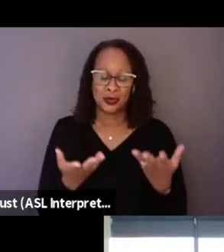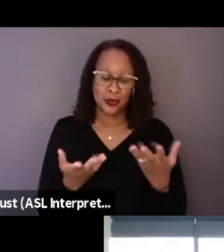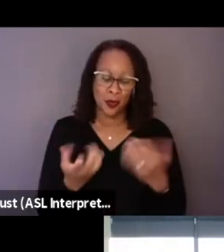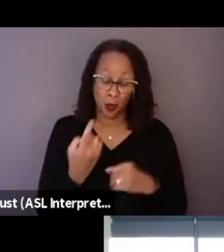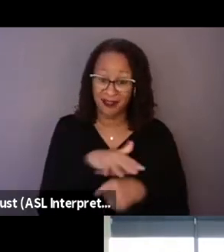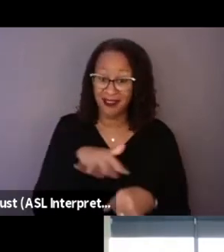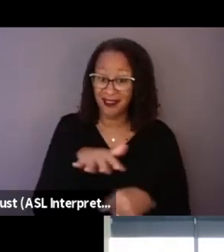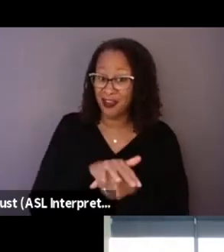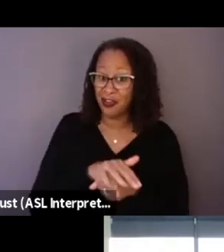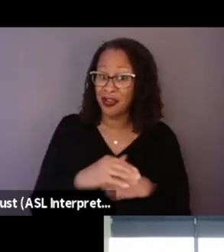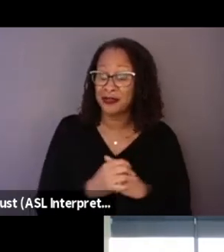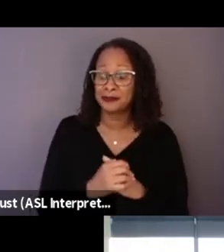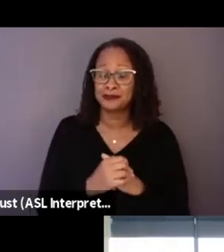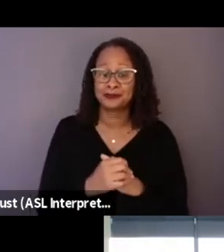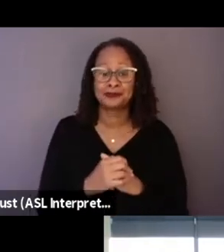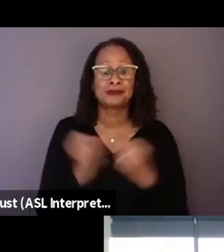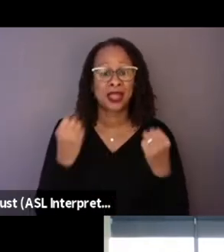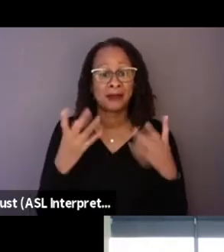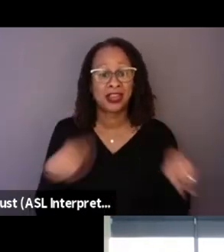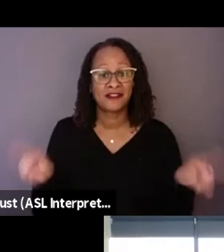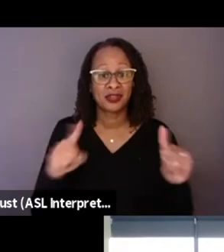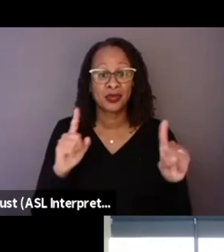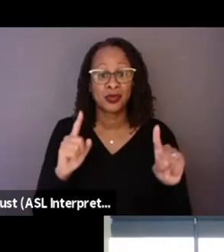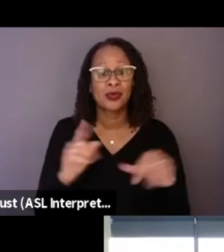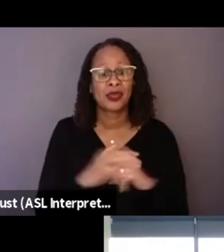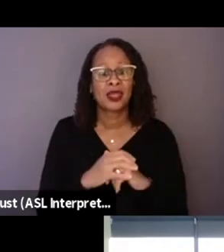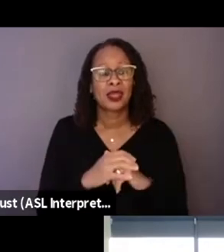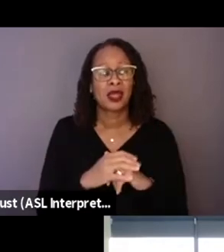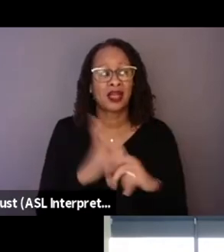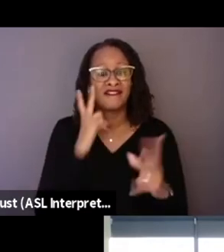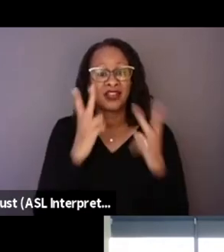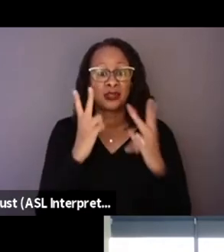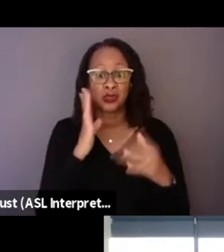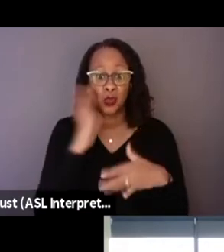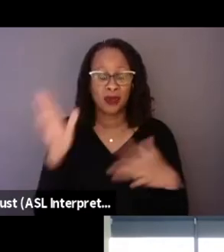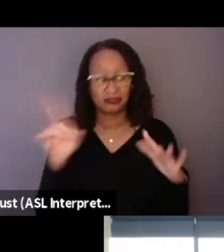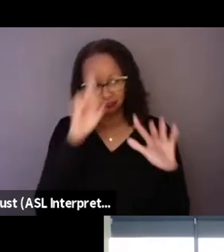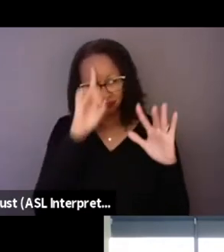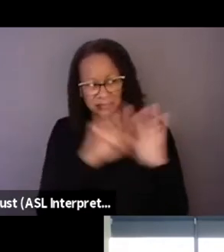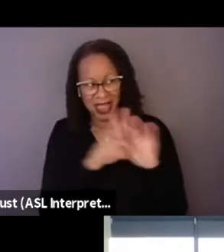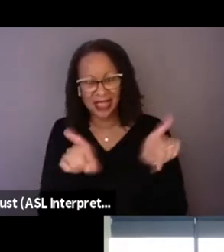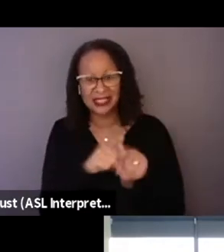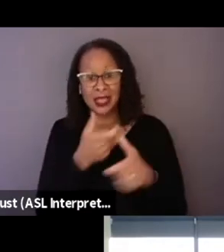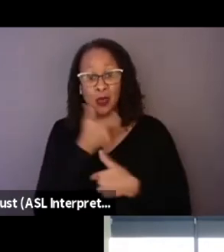that a lot of viewers will have on their mind when they watch this. And it's a good note to close on,